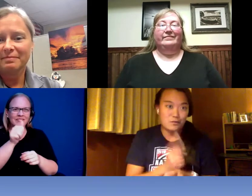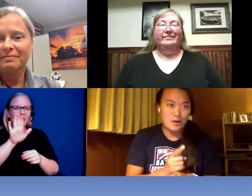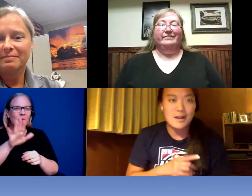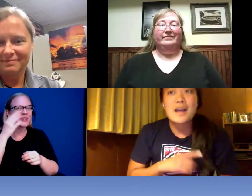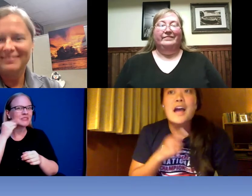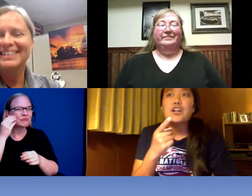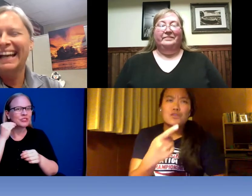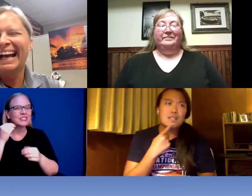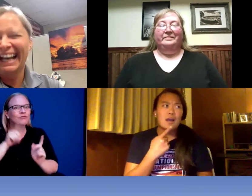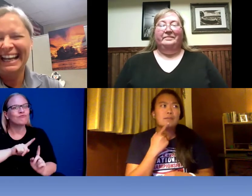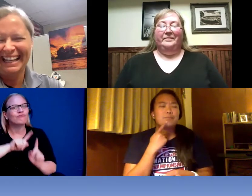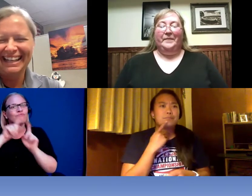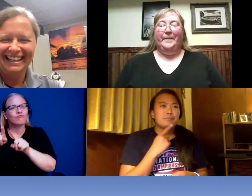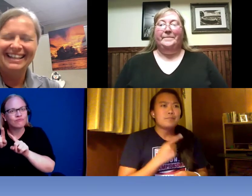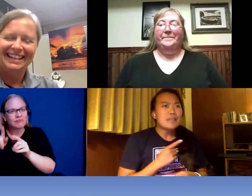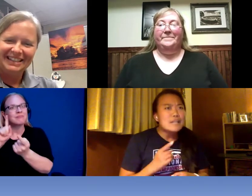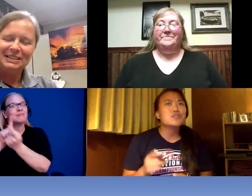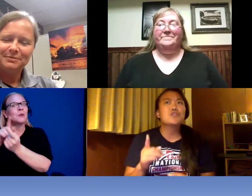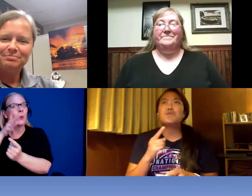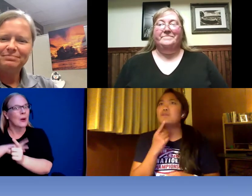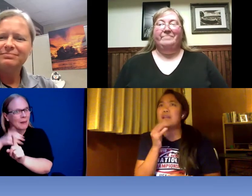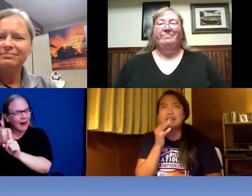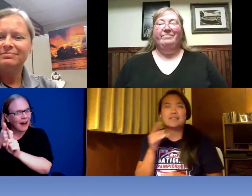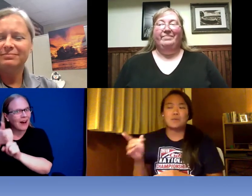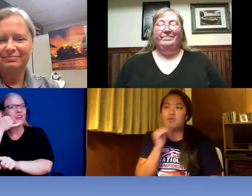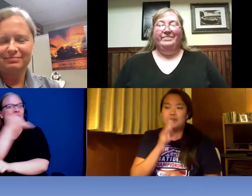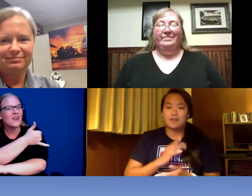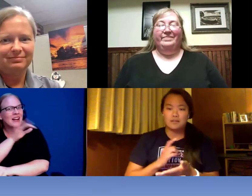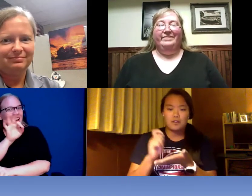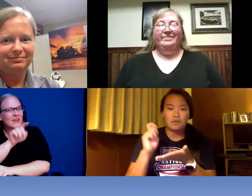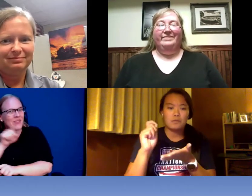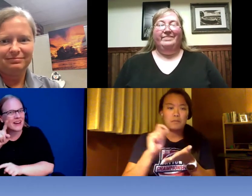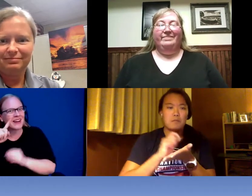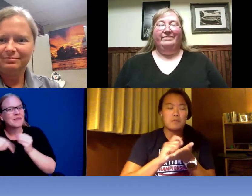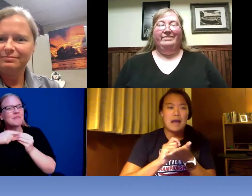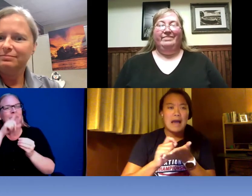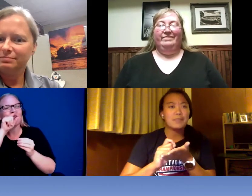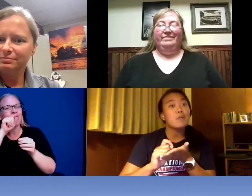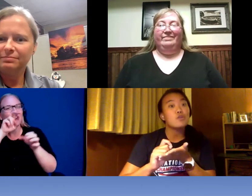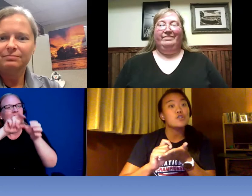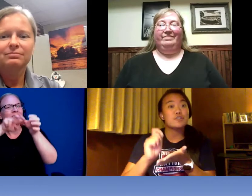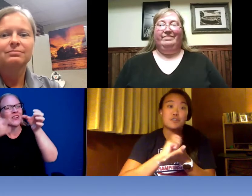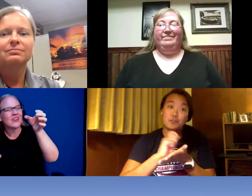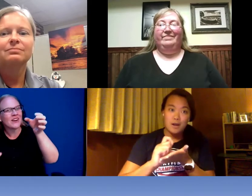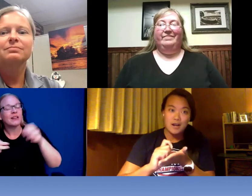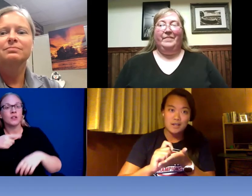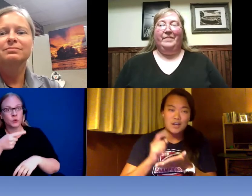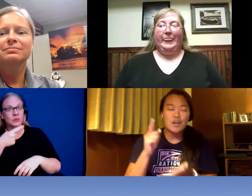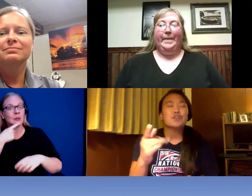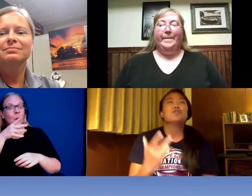bird right? And you said , as soon as the woman had the motion to write,